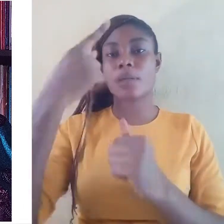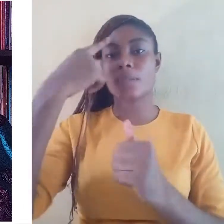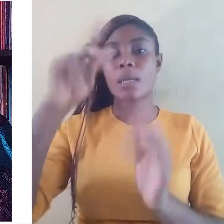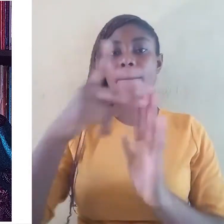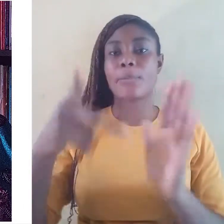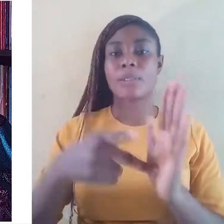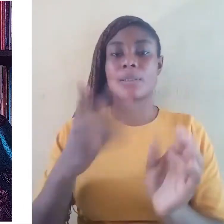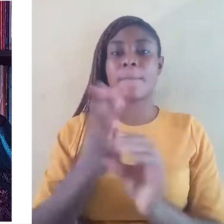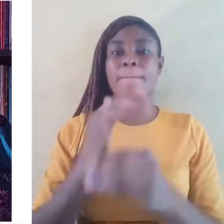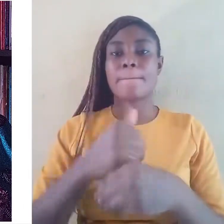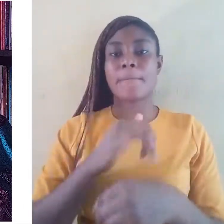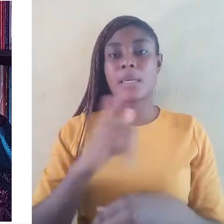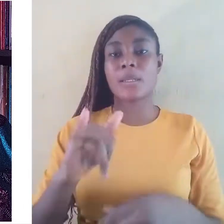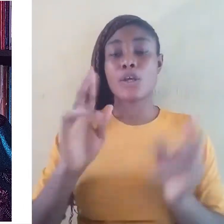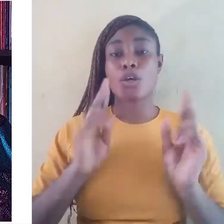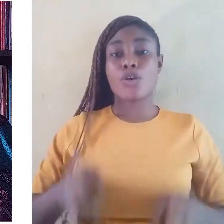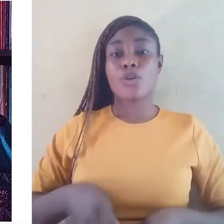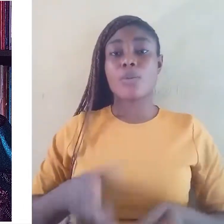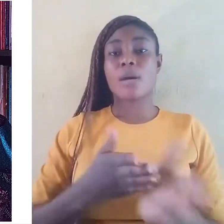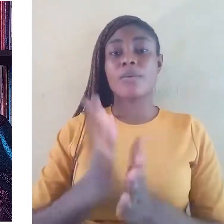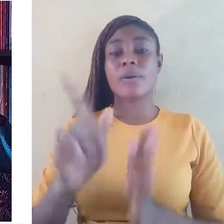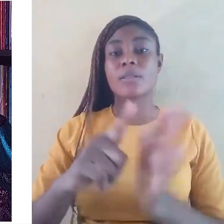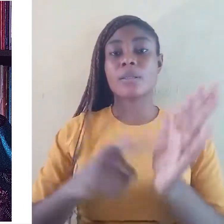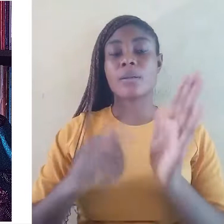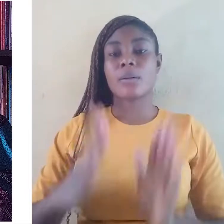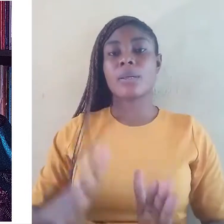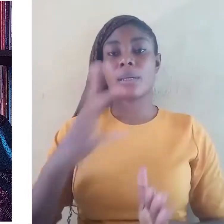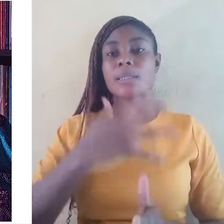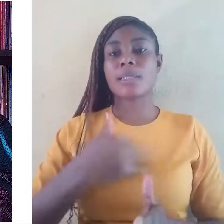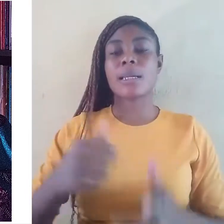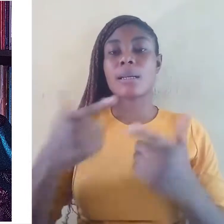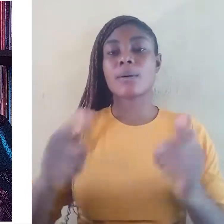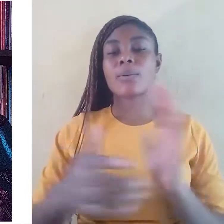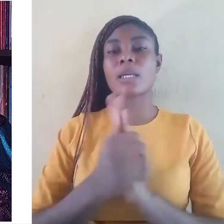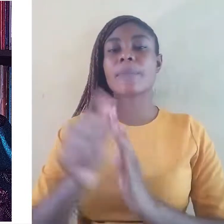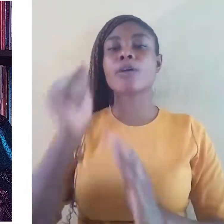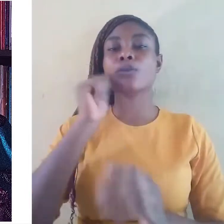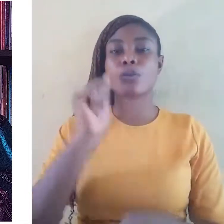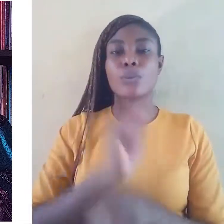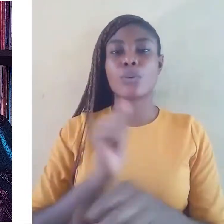Human rights lawyers and language experts should work together to further develop a